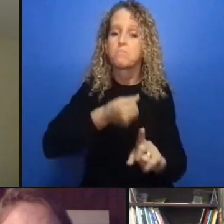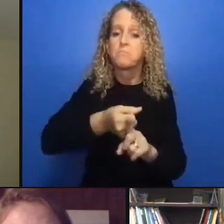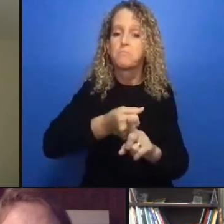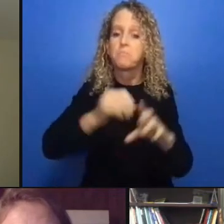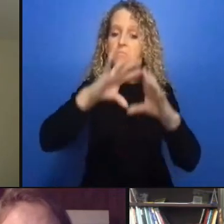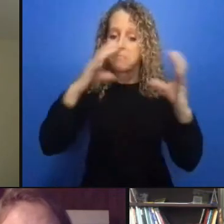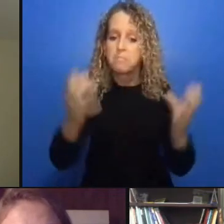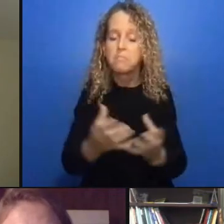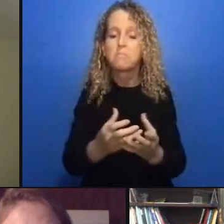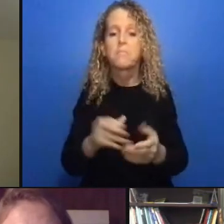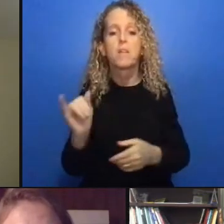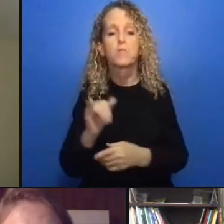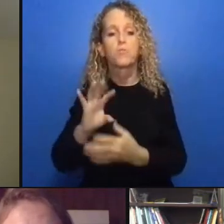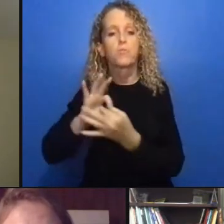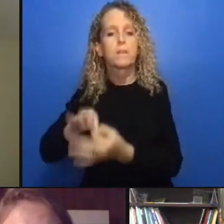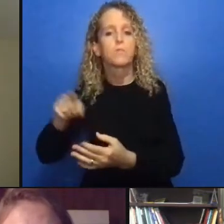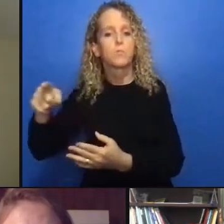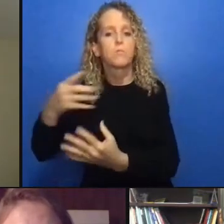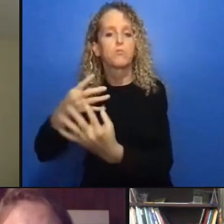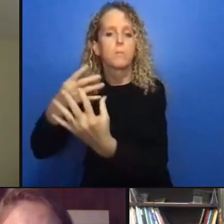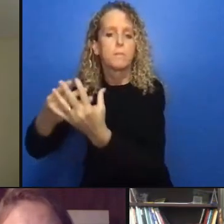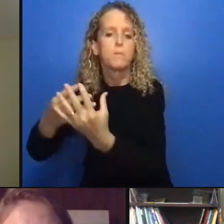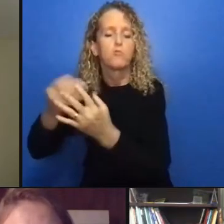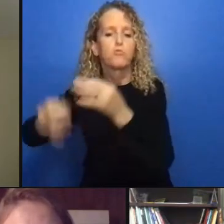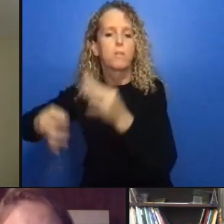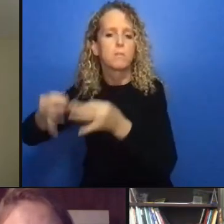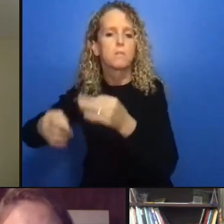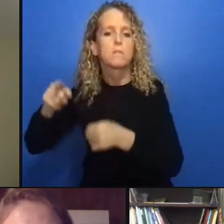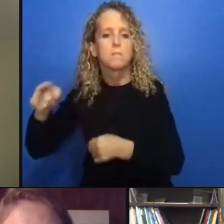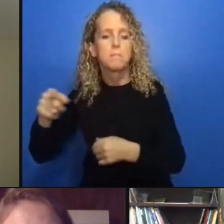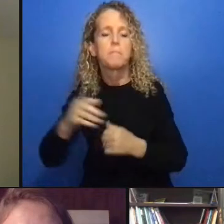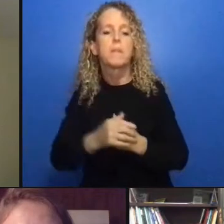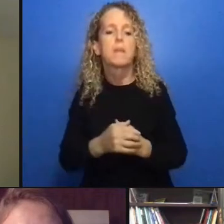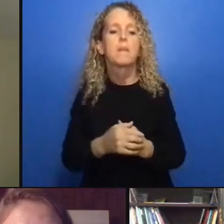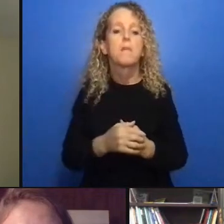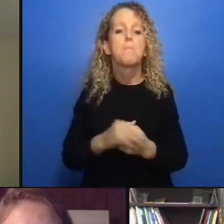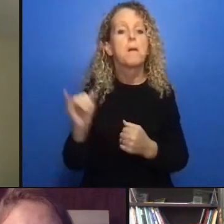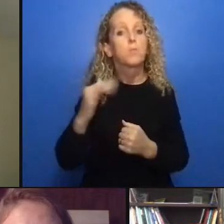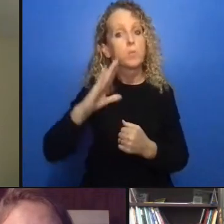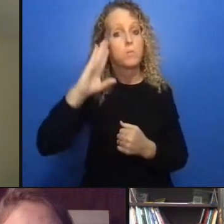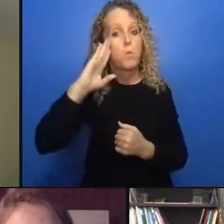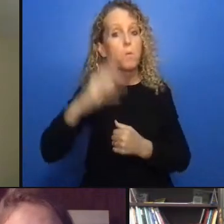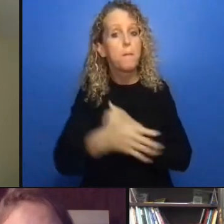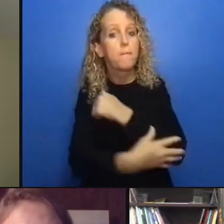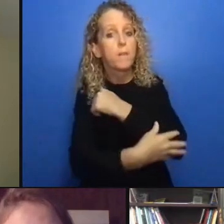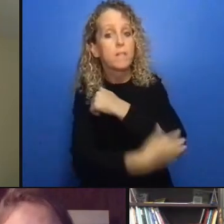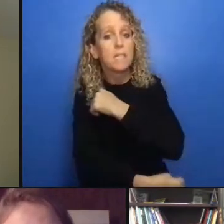we can start now by taking concrete initiatives that promote decarceration that promote a public